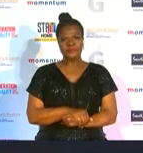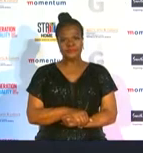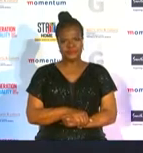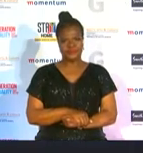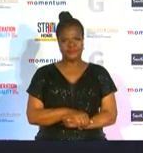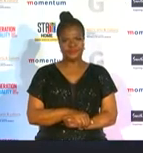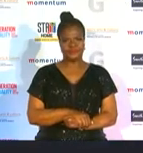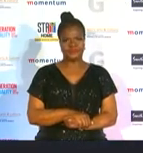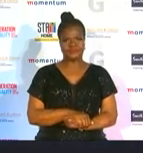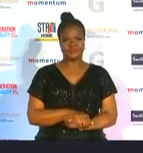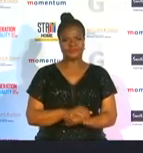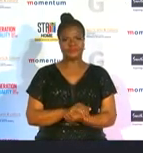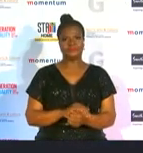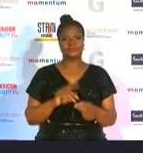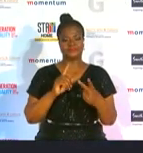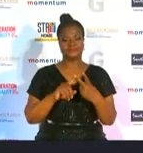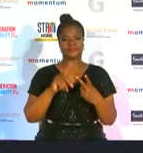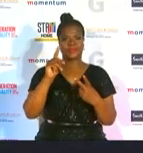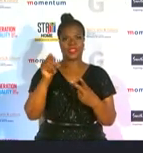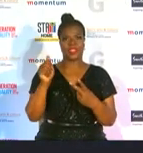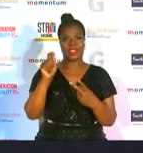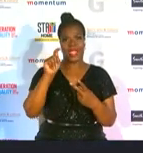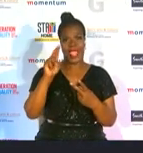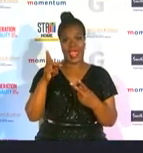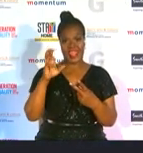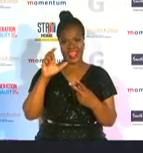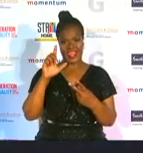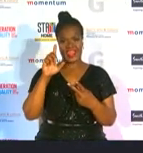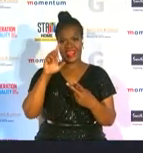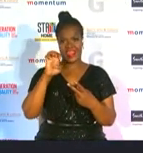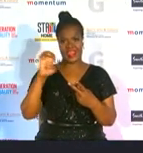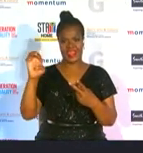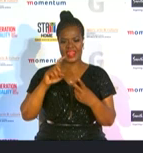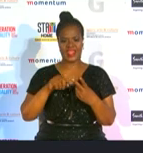caitlin ramdas her tennis career began at the tender age of six